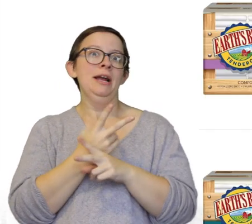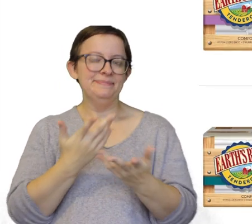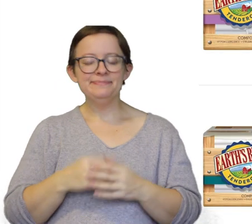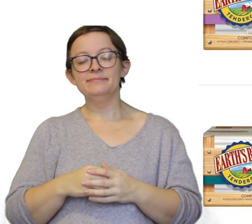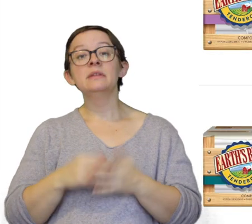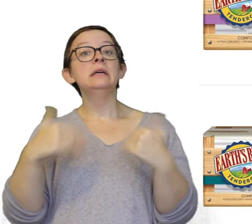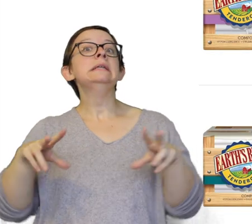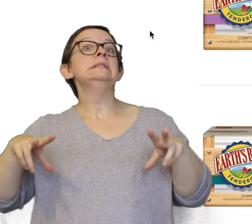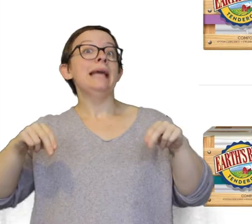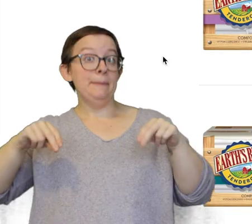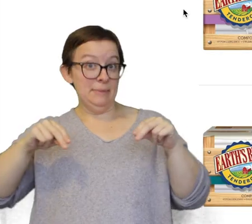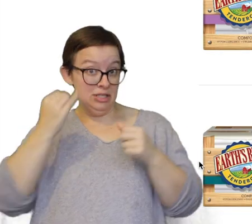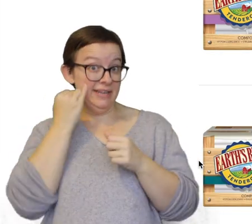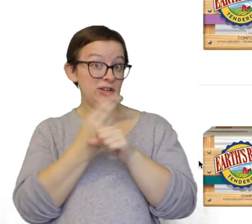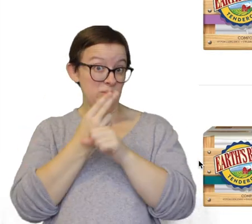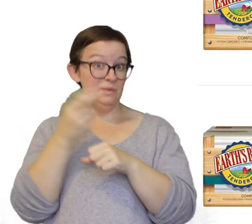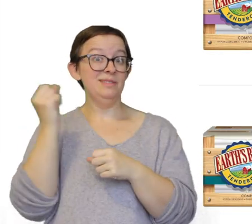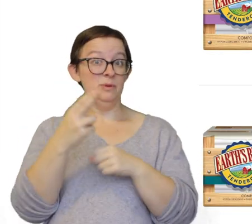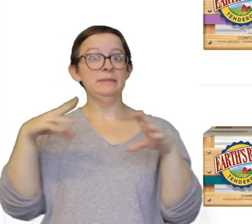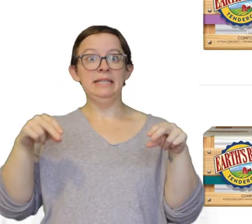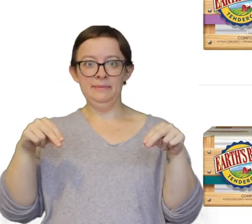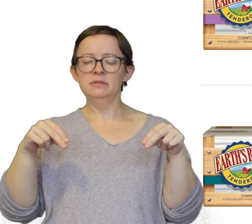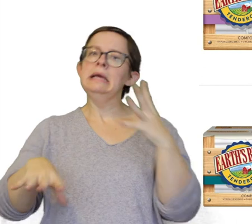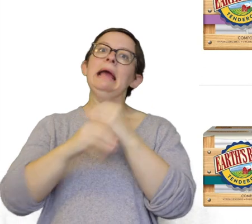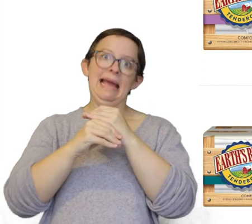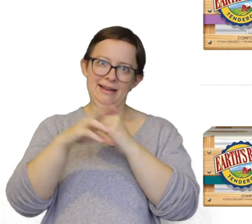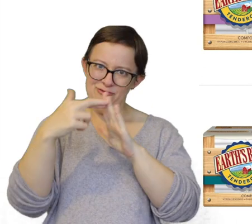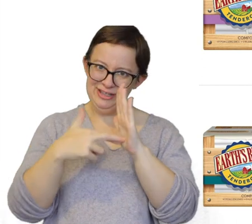Diapers... definitely if you're gonna use disposable diapers put them on your registry.